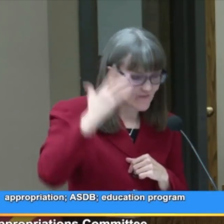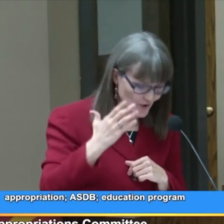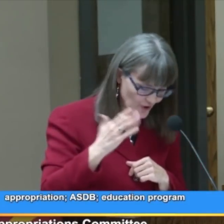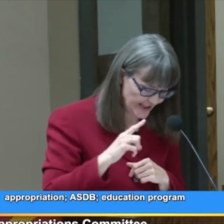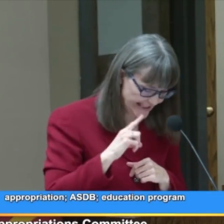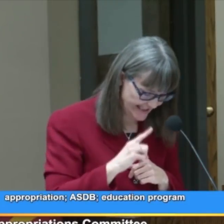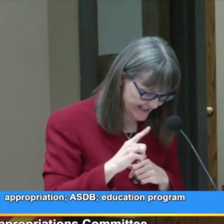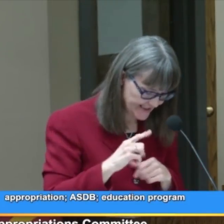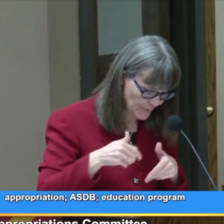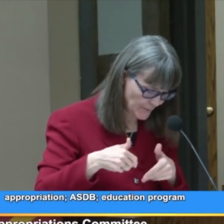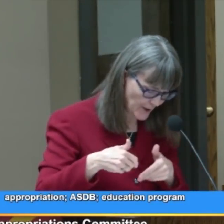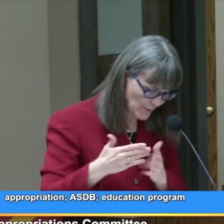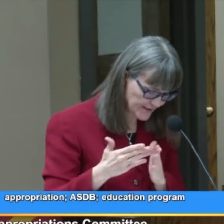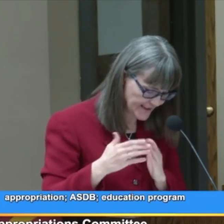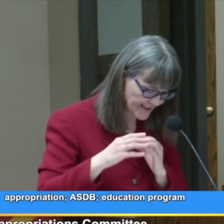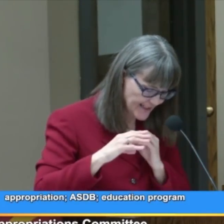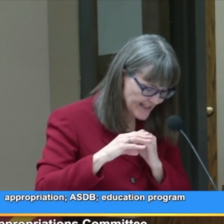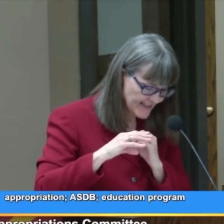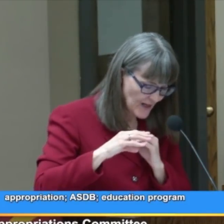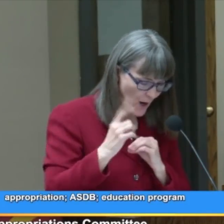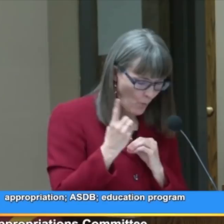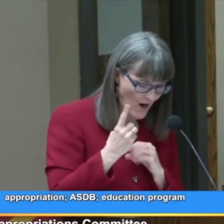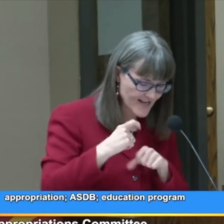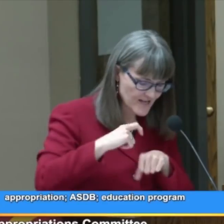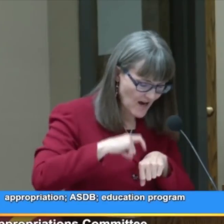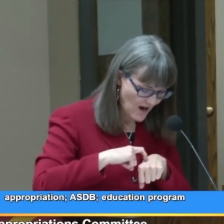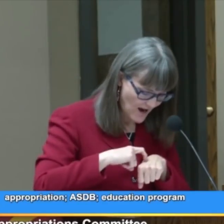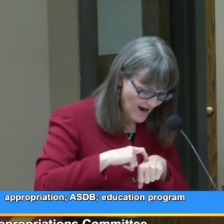the governor is proposing a one-time,